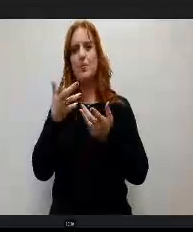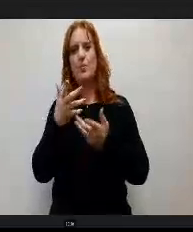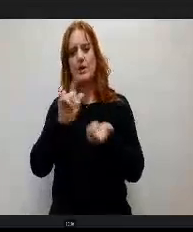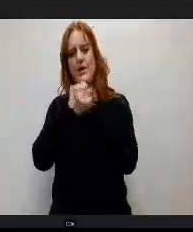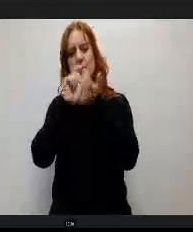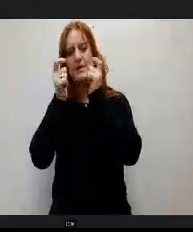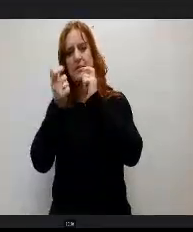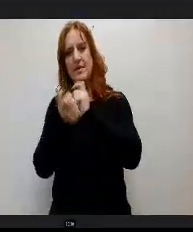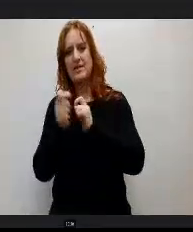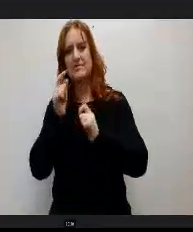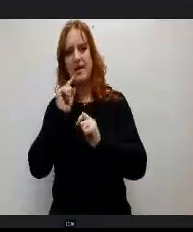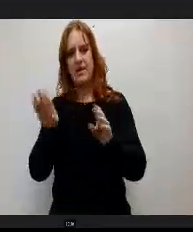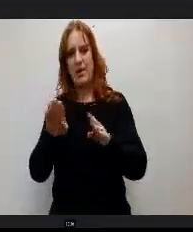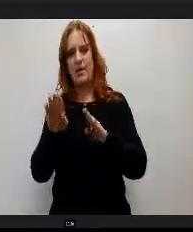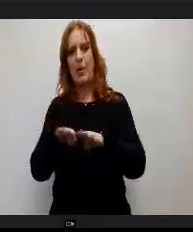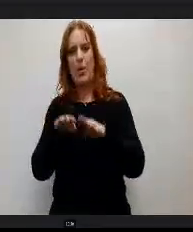n Records Act and it gives.